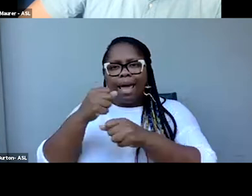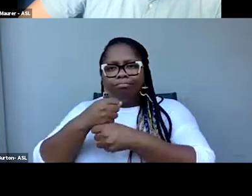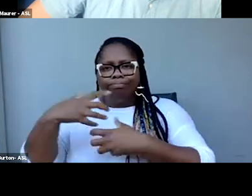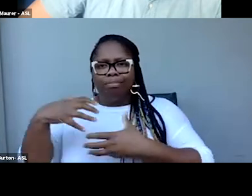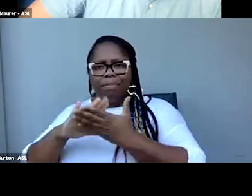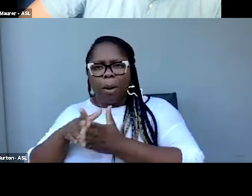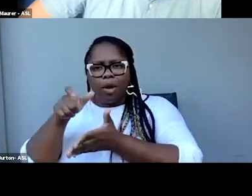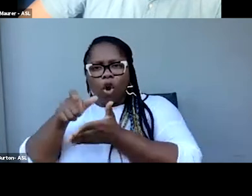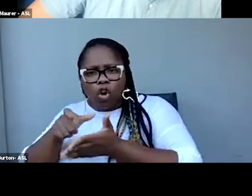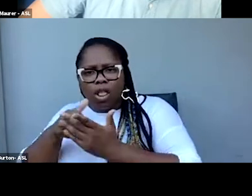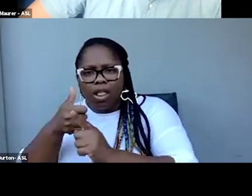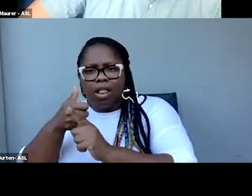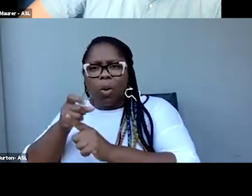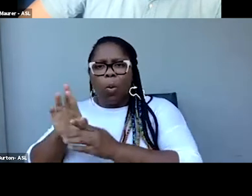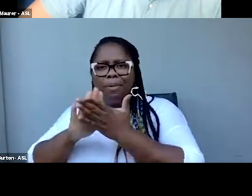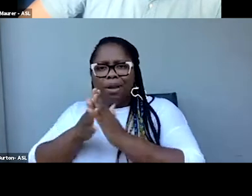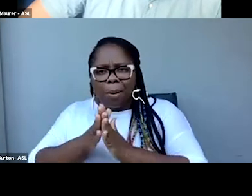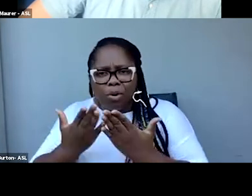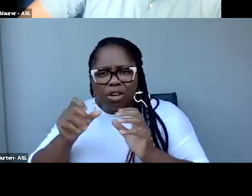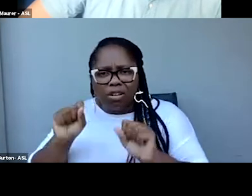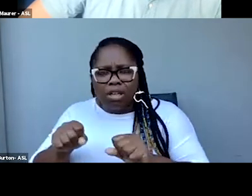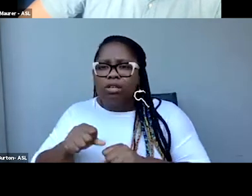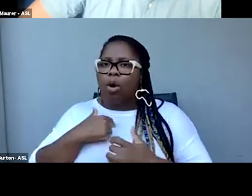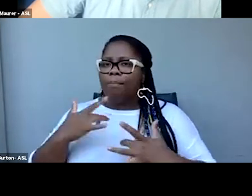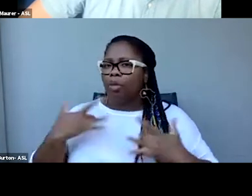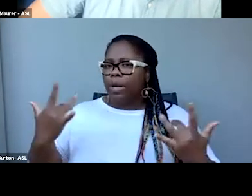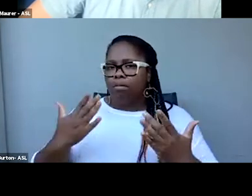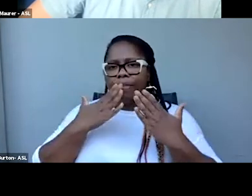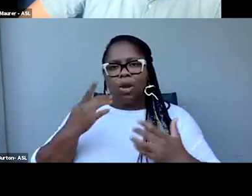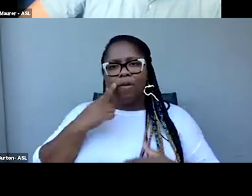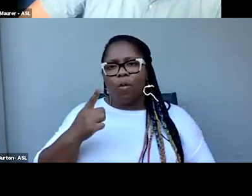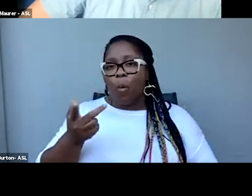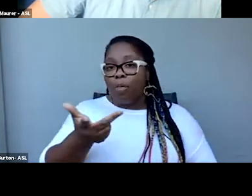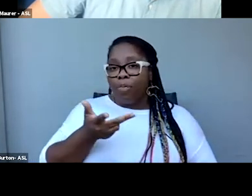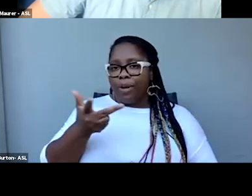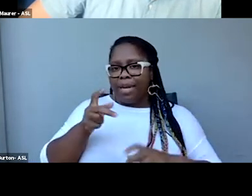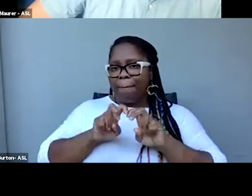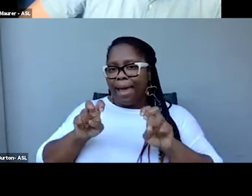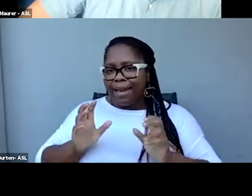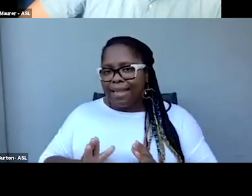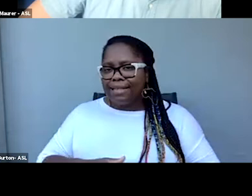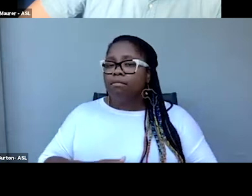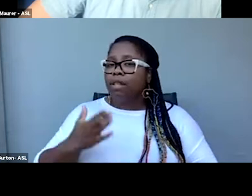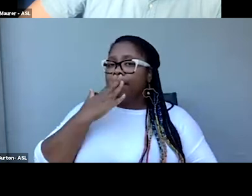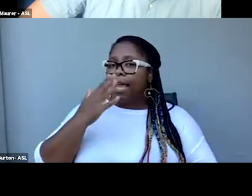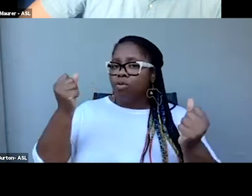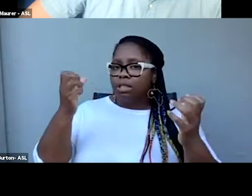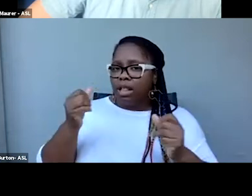So I'm thrilled. Thank you so much to all three of our panelists. Thank you to our ASL interpreters.